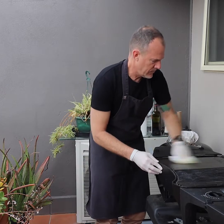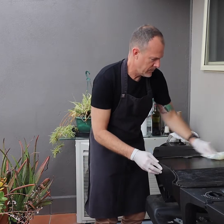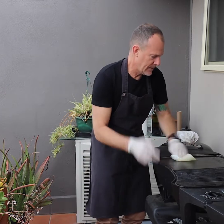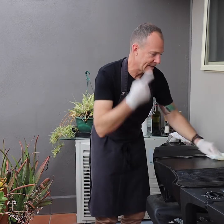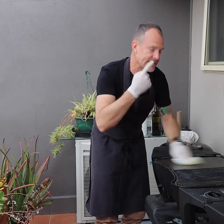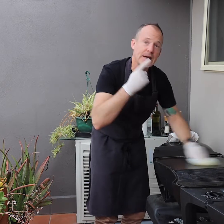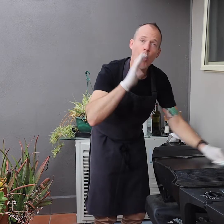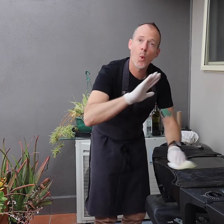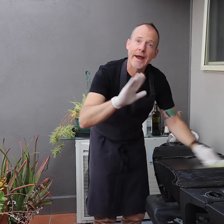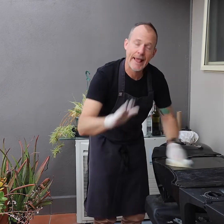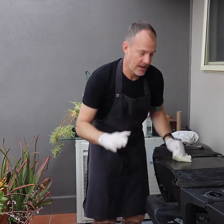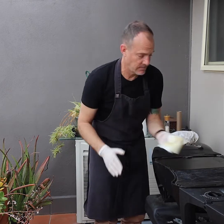As you can see, it's really clean.